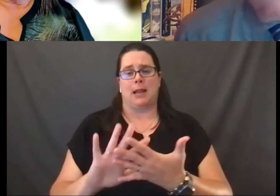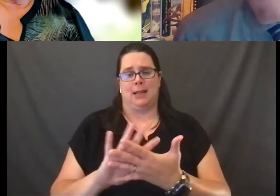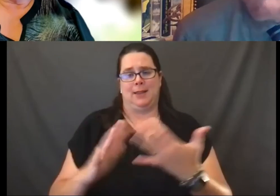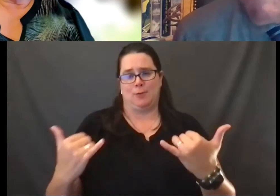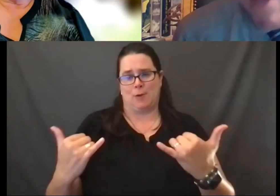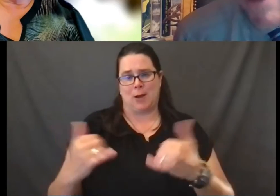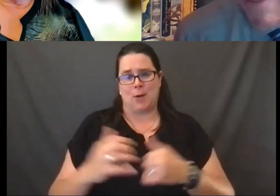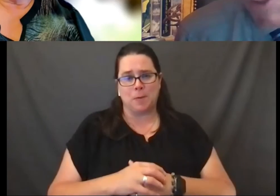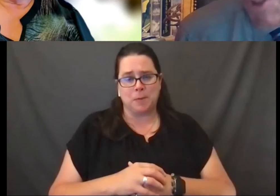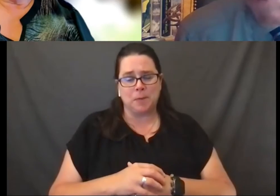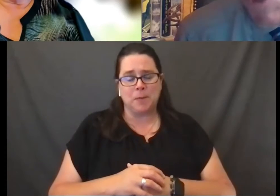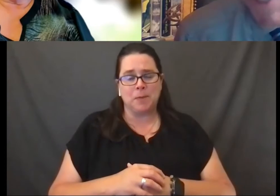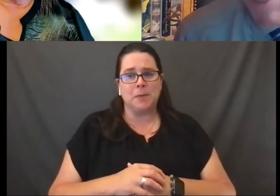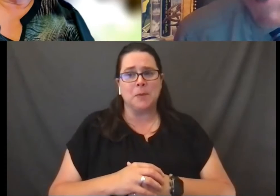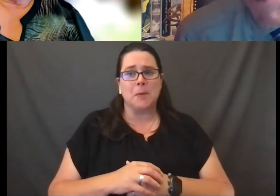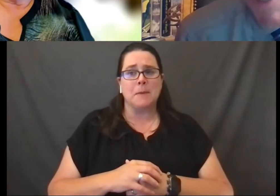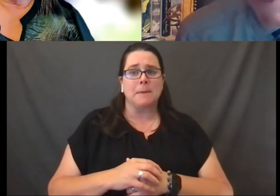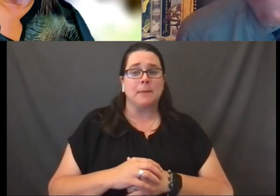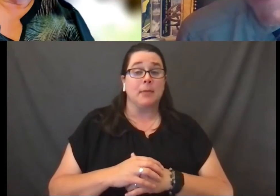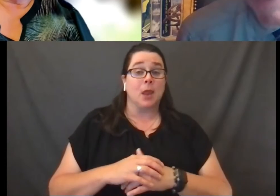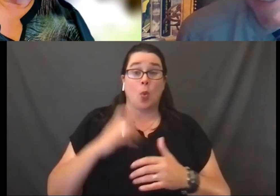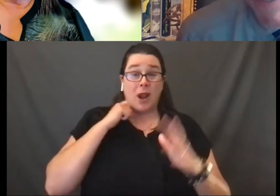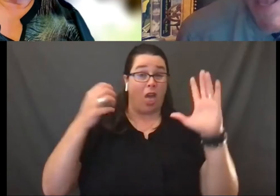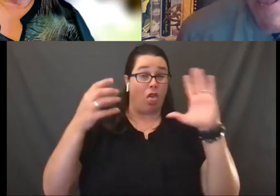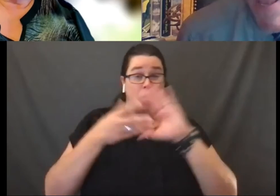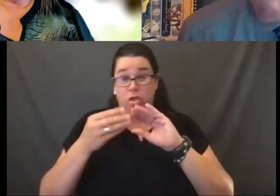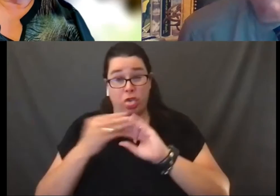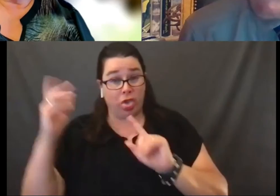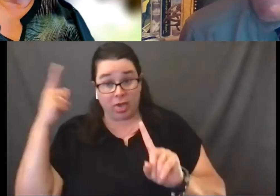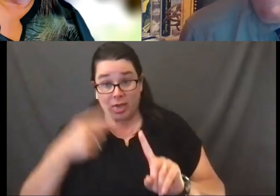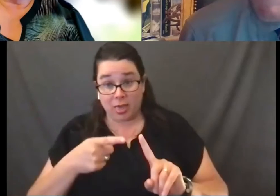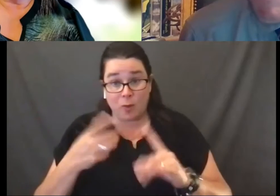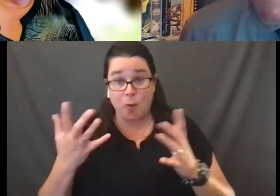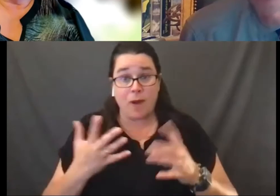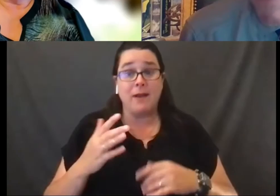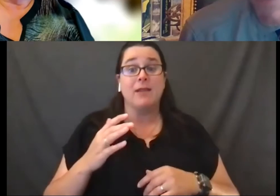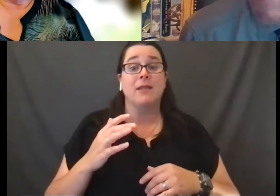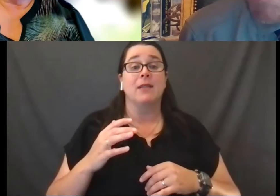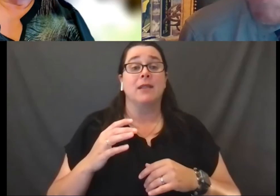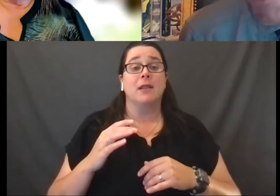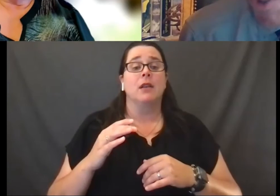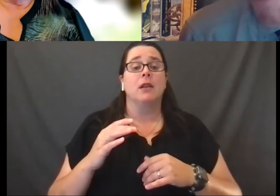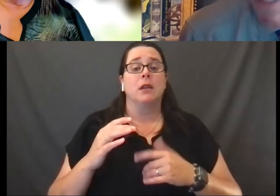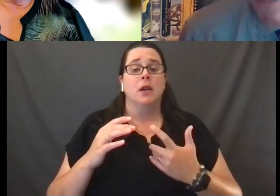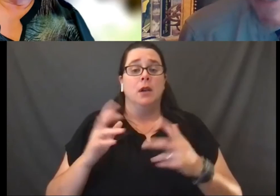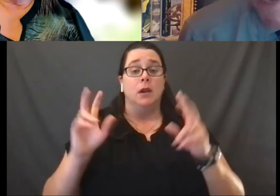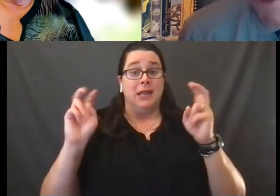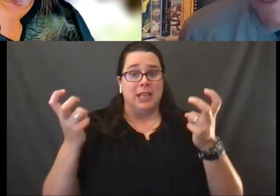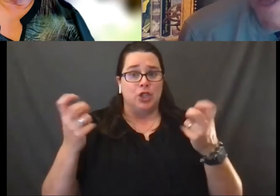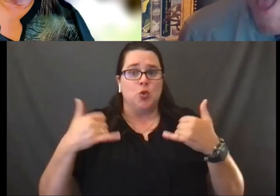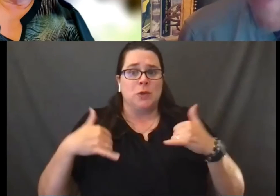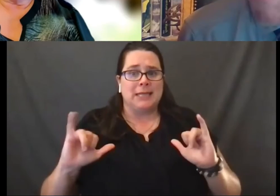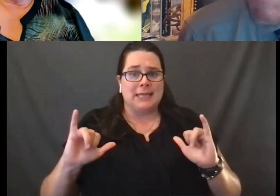What does all of that gibberish that I just said basically mean? It basically means that, that the issue is still being contested.